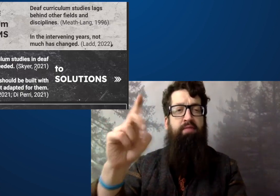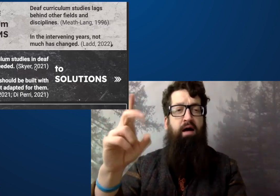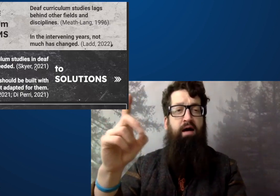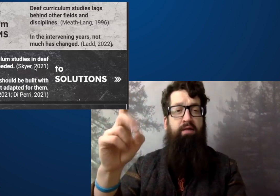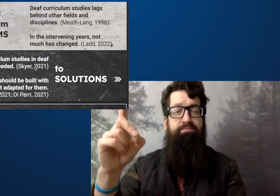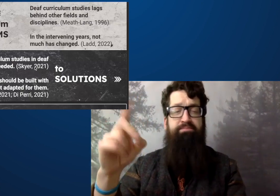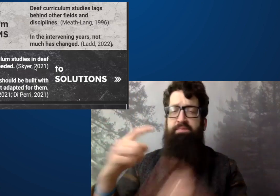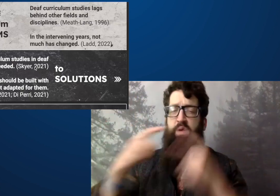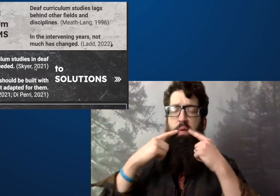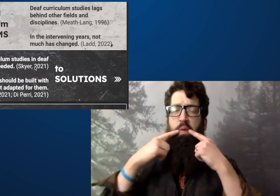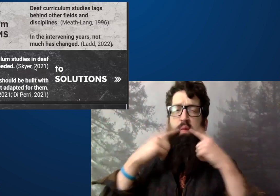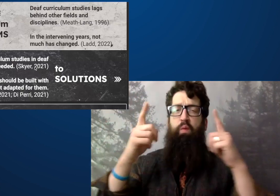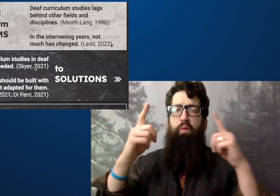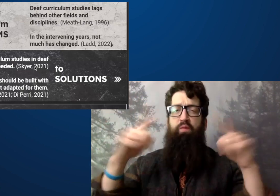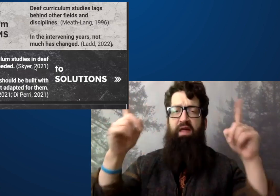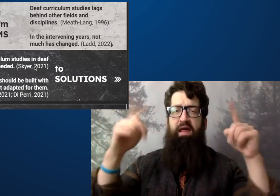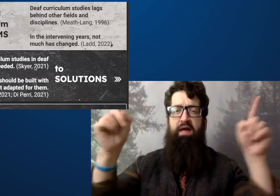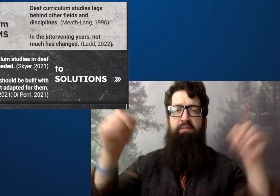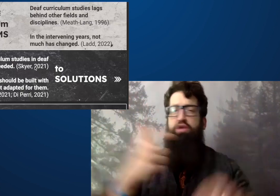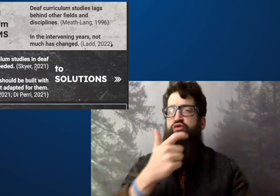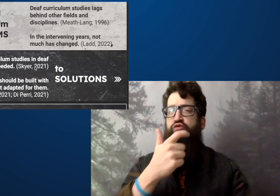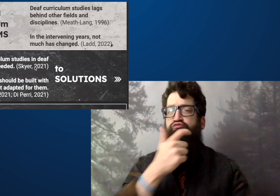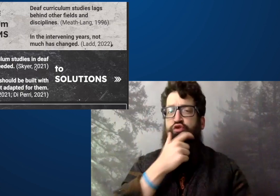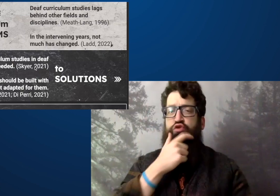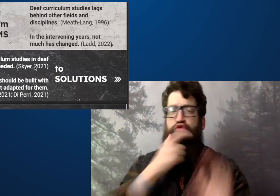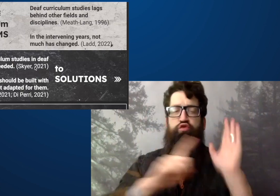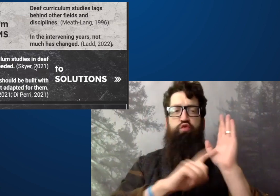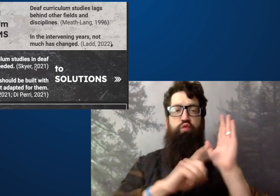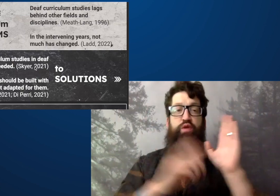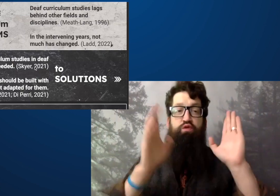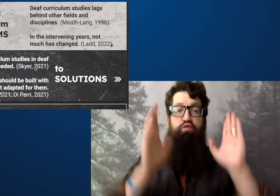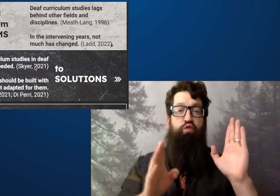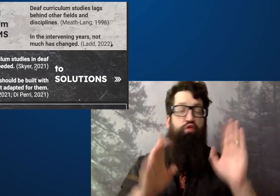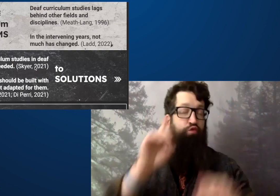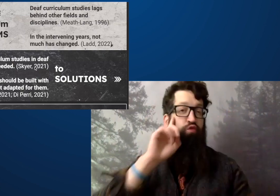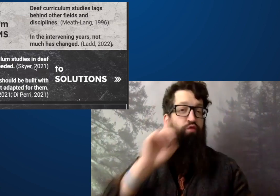The most recent evidence I quote from patty ladd,